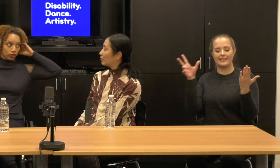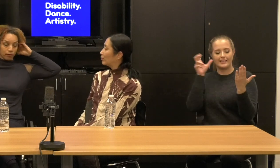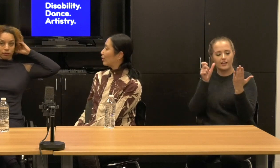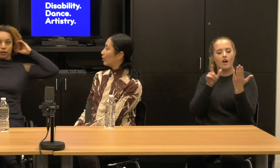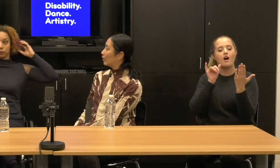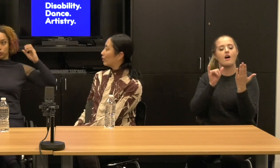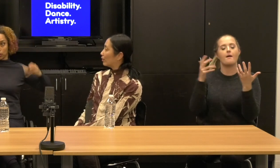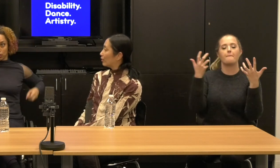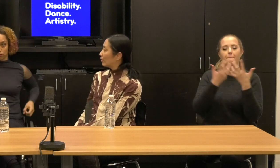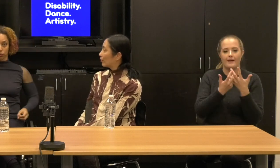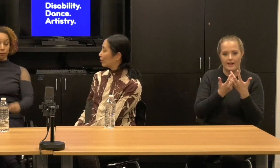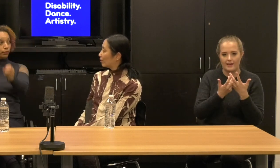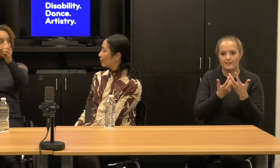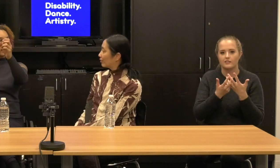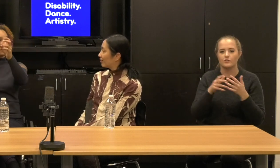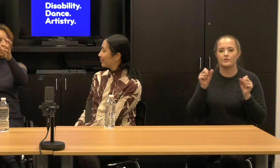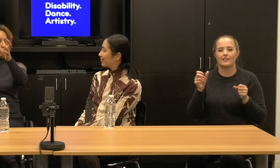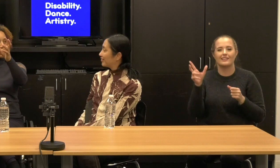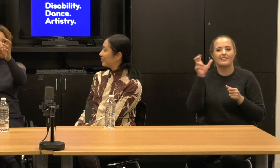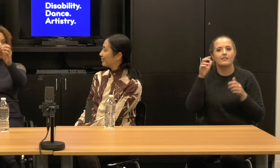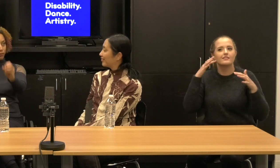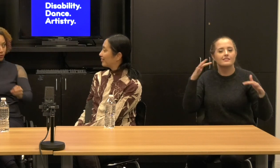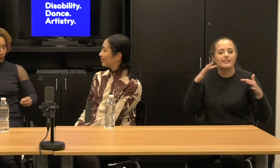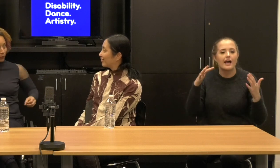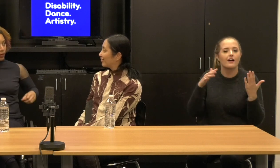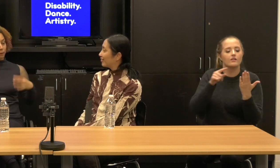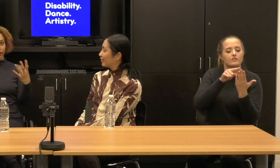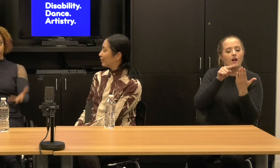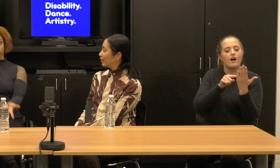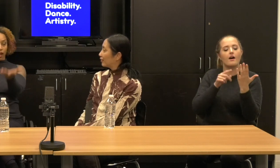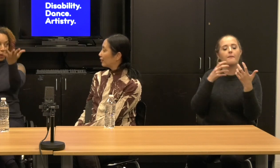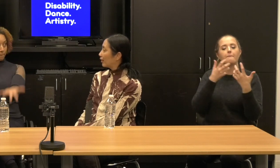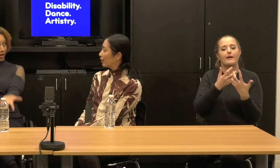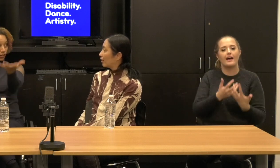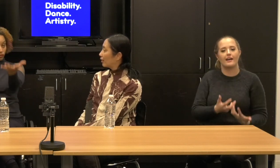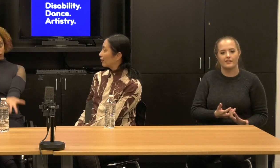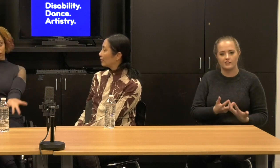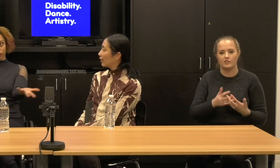She goes up around and you could hear her and she goes down because it's time matched.